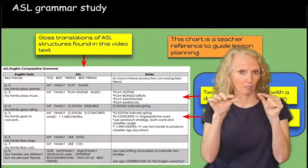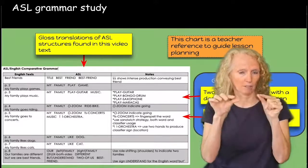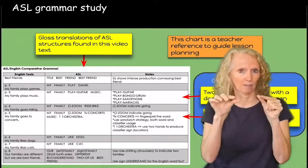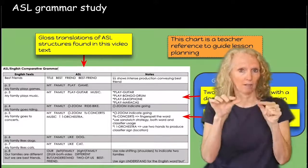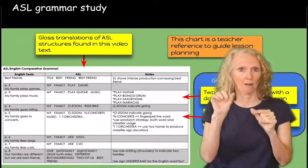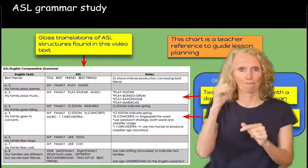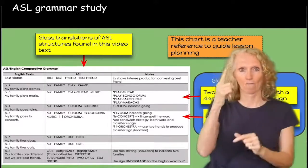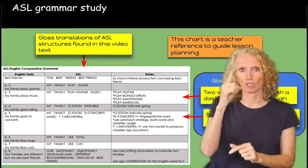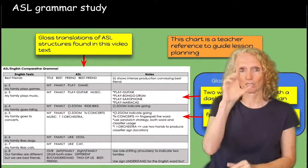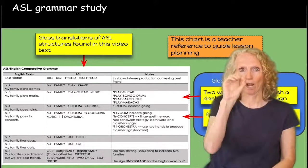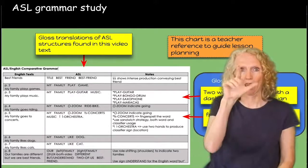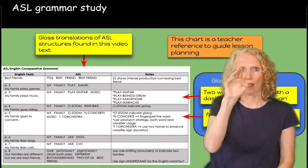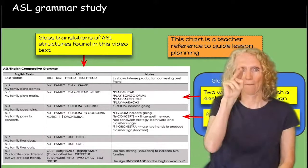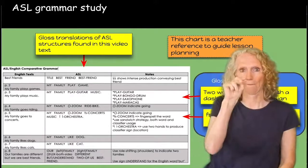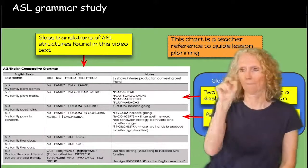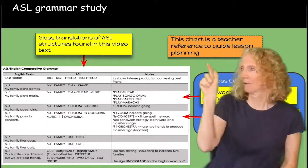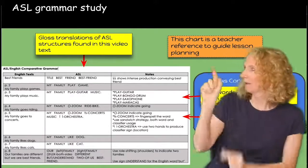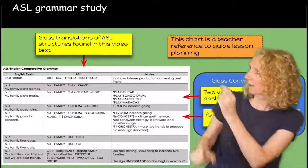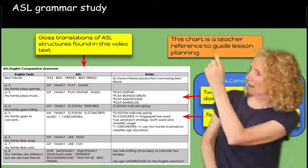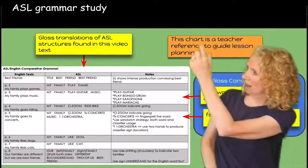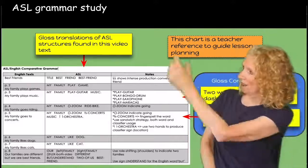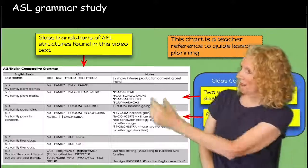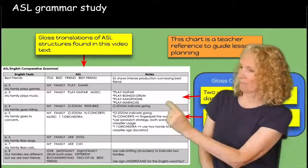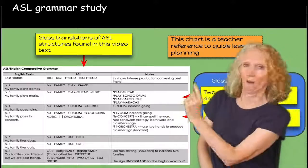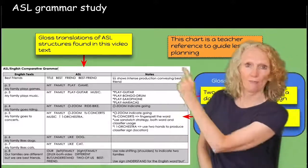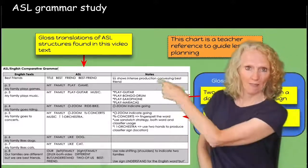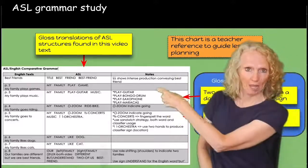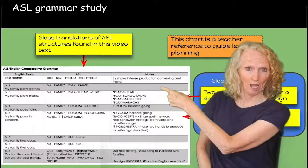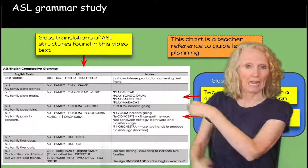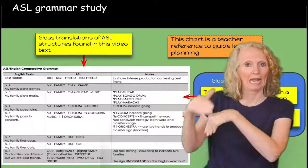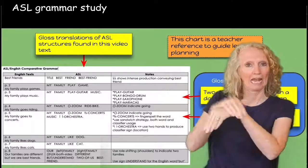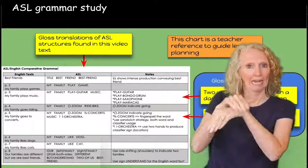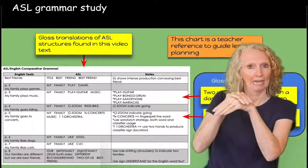english grammar